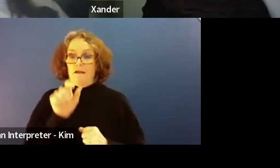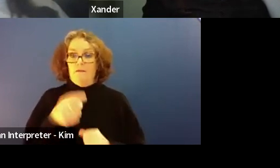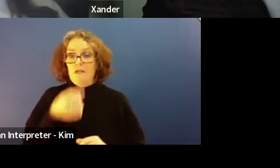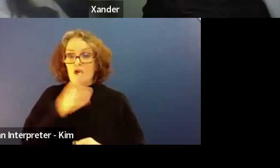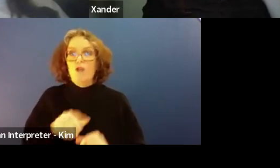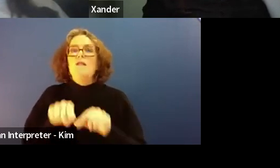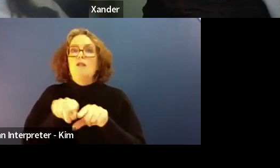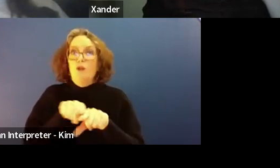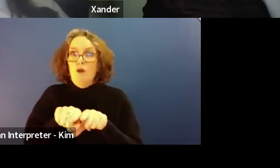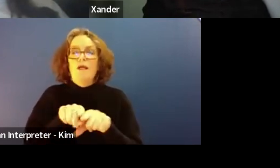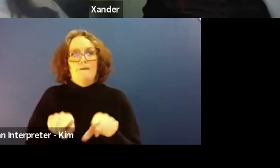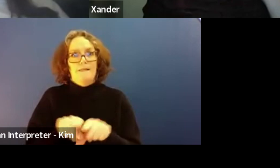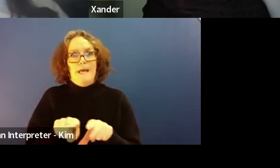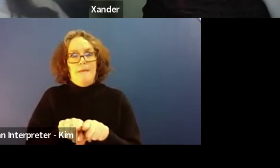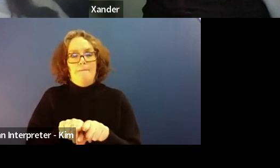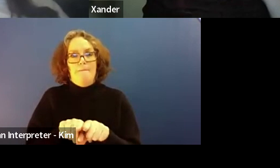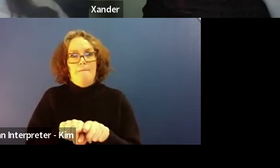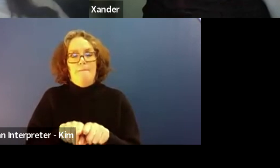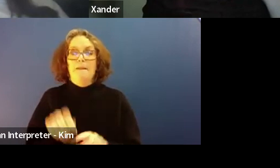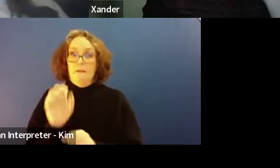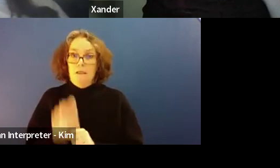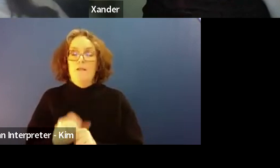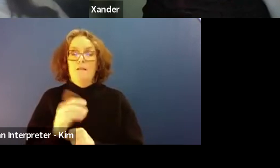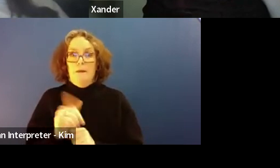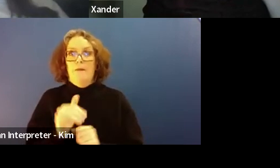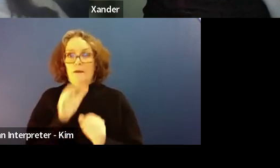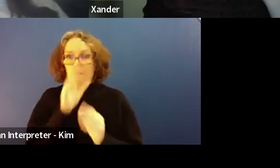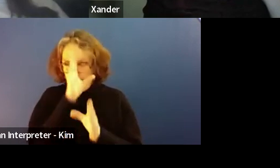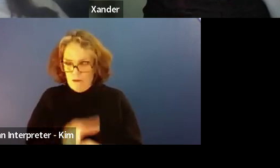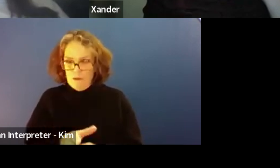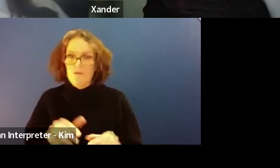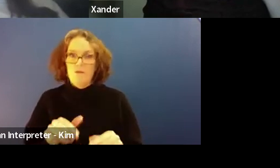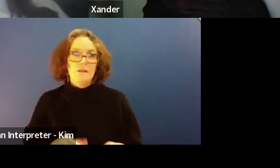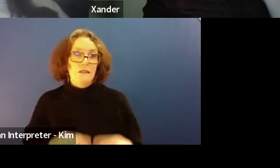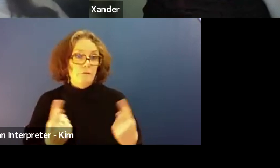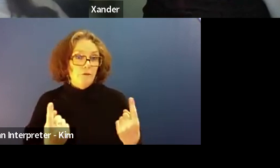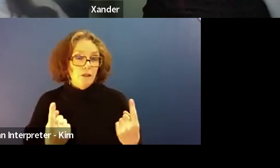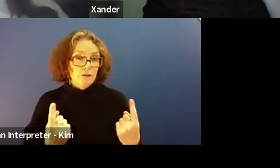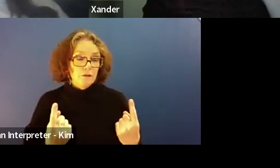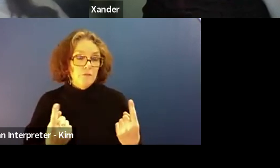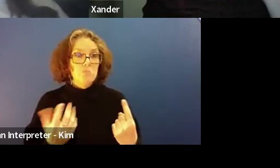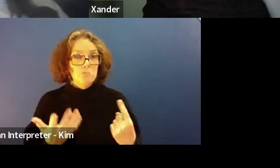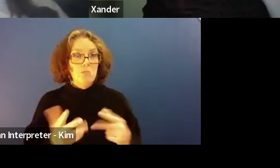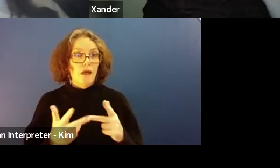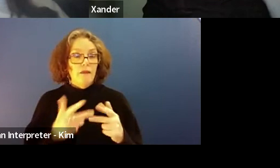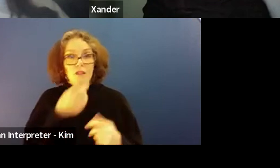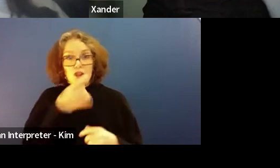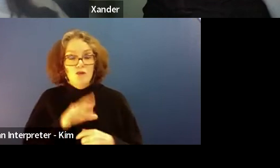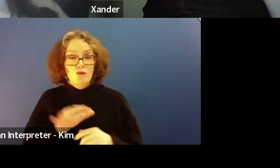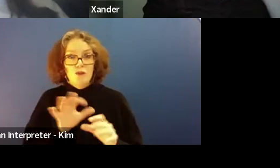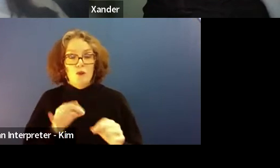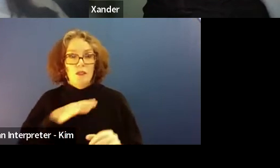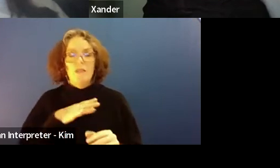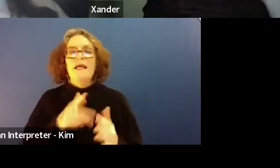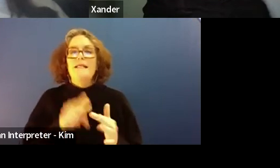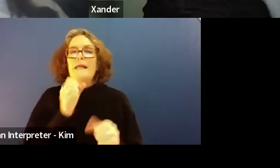are learning. Yes, they might need to focus on some different things that other children might not need to focus on. For example speech is a good example of that.